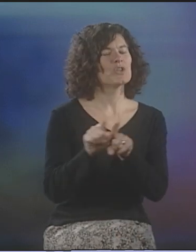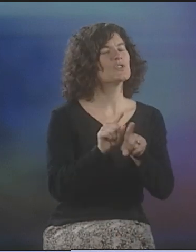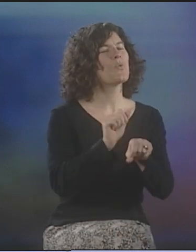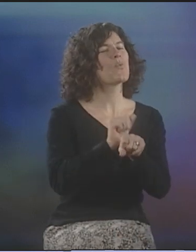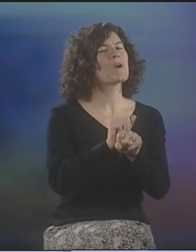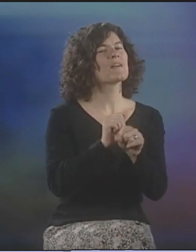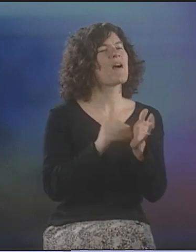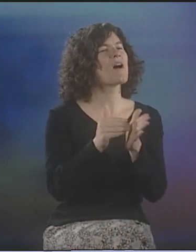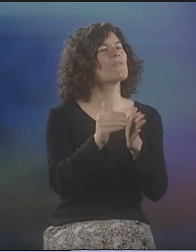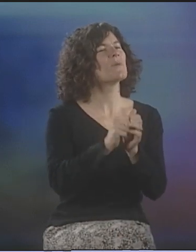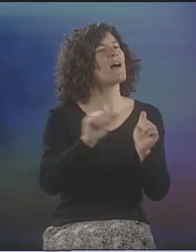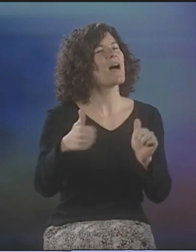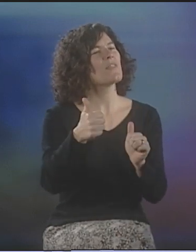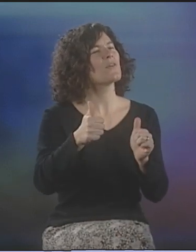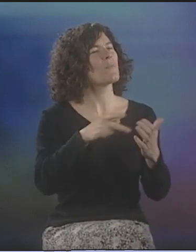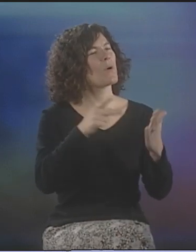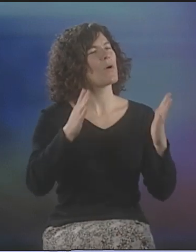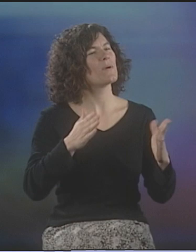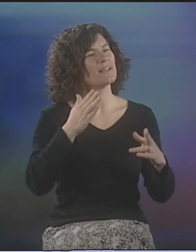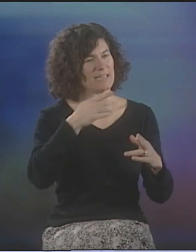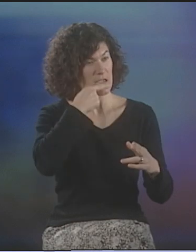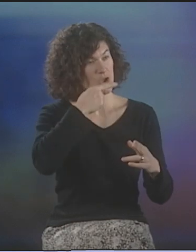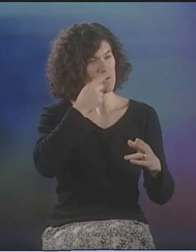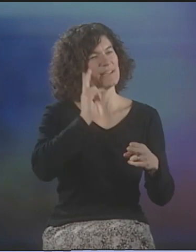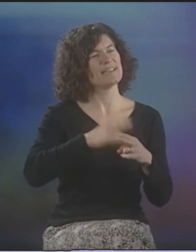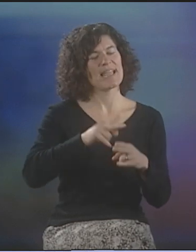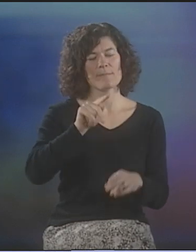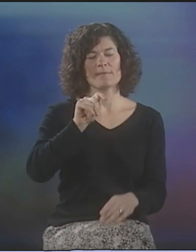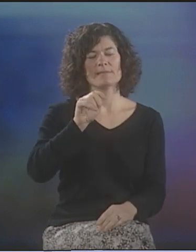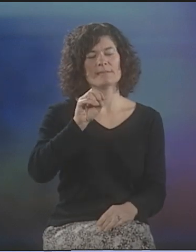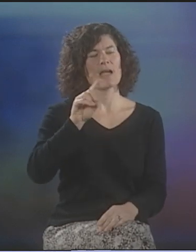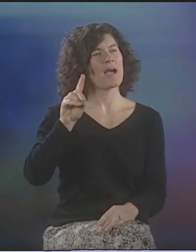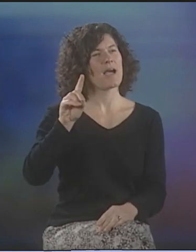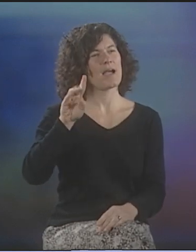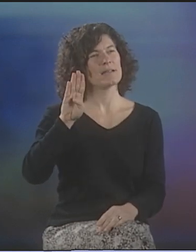I ALSO QUITE OFTEN WORKED WITH ANOTHER HEARING POET NAMED TODD BEERS.